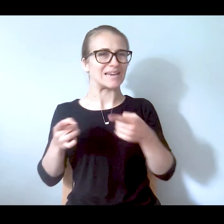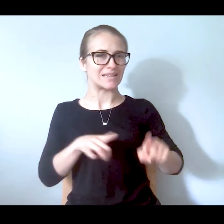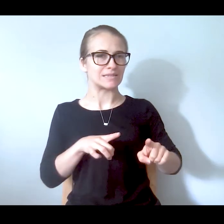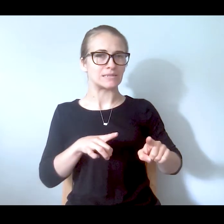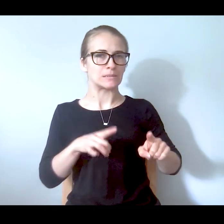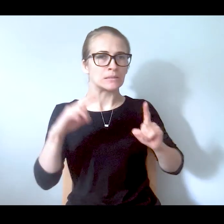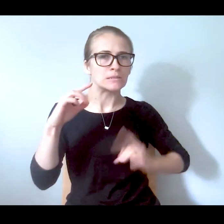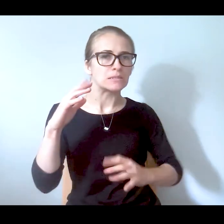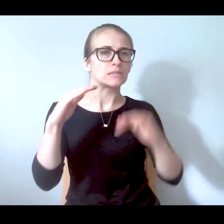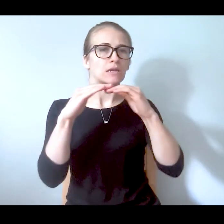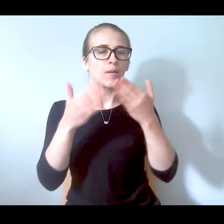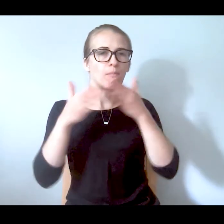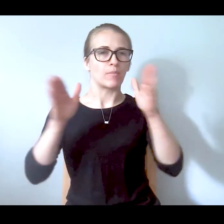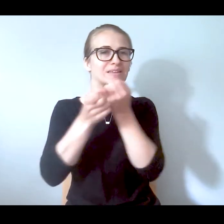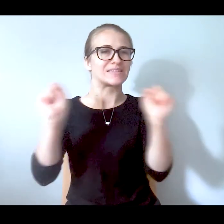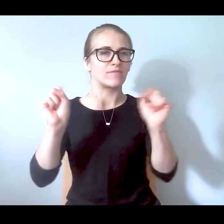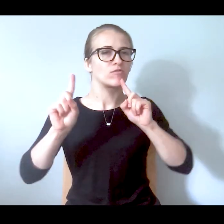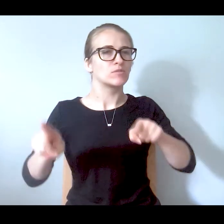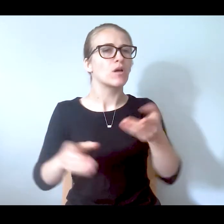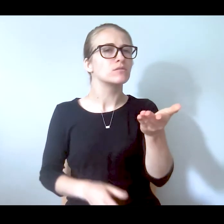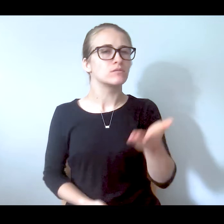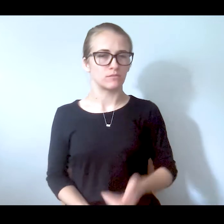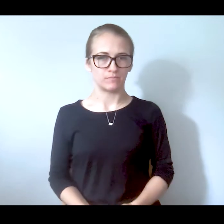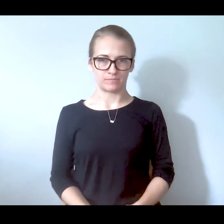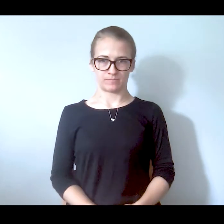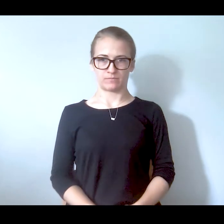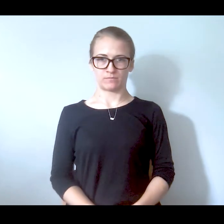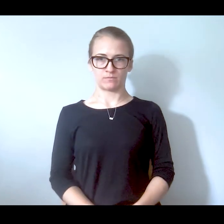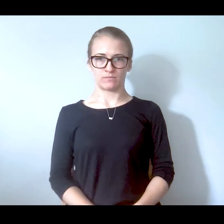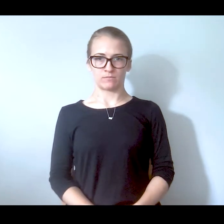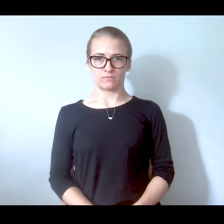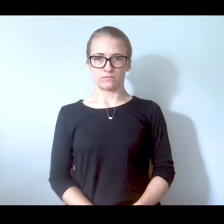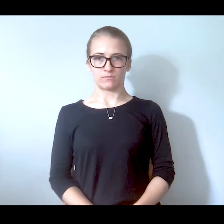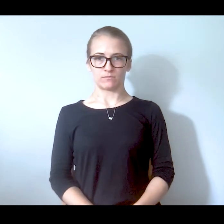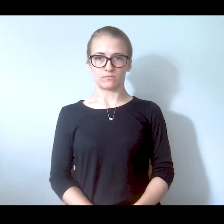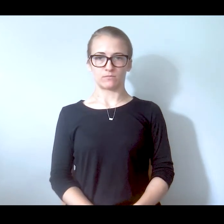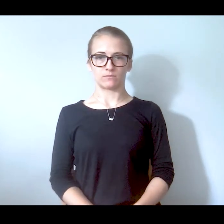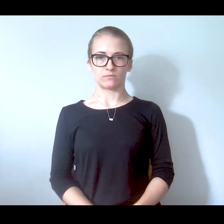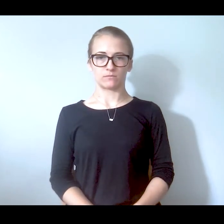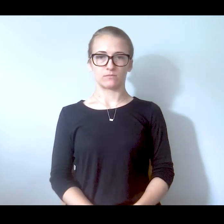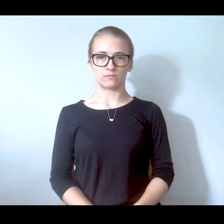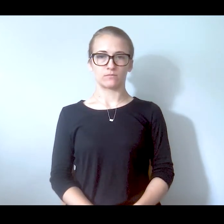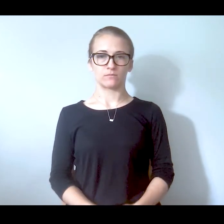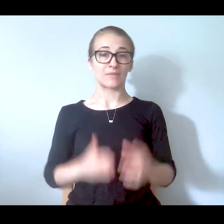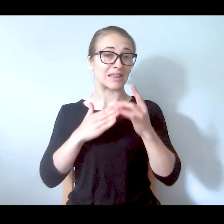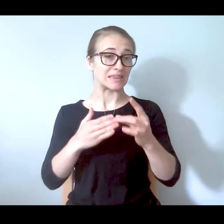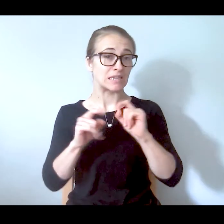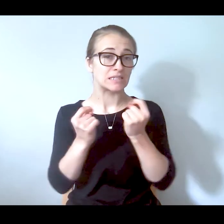a public safety response? You know, the lead team was a little